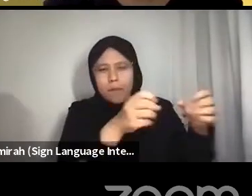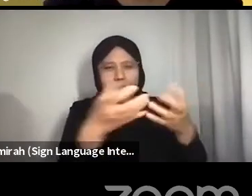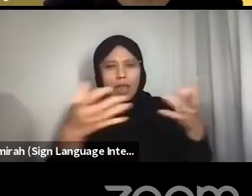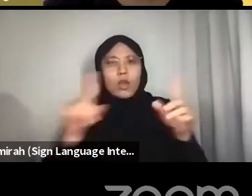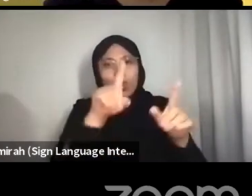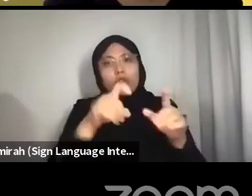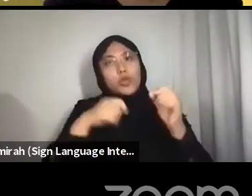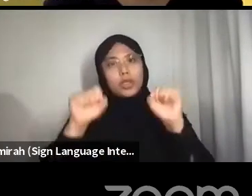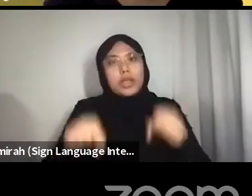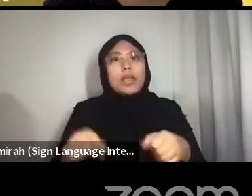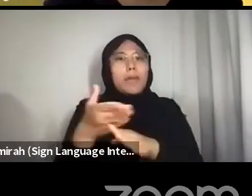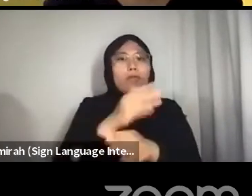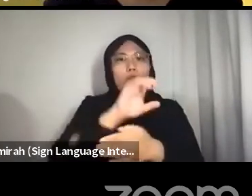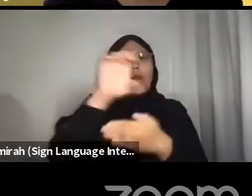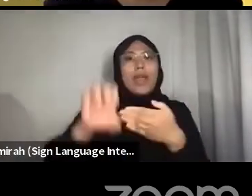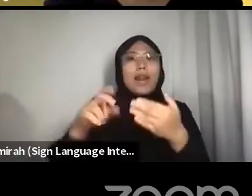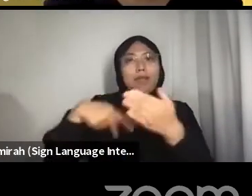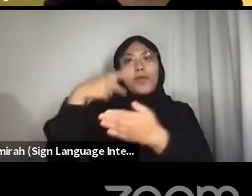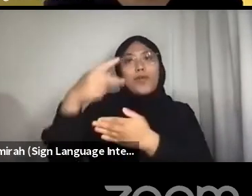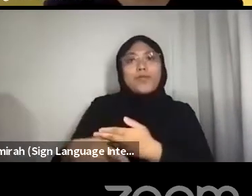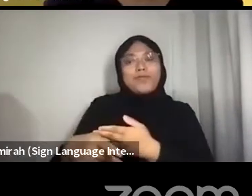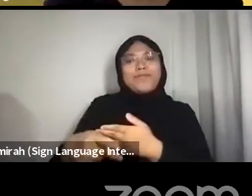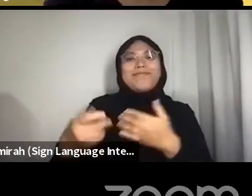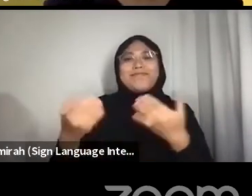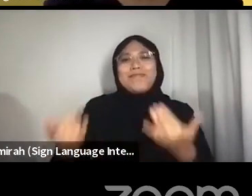So I’d like to introduce our speakers today.